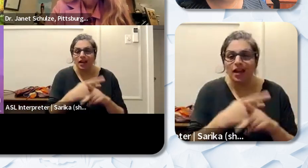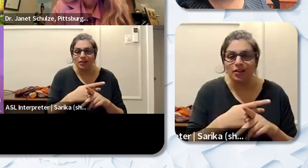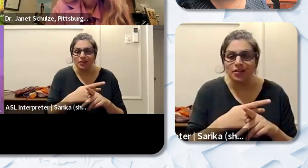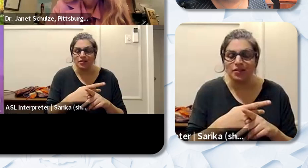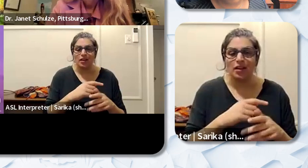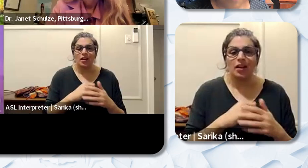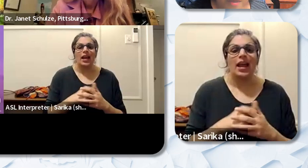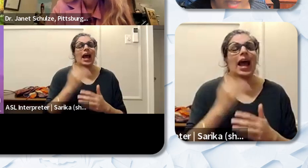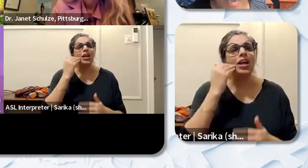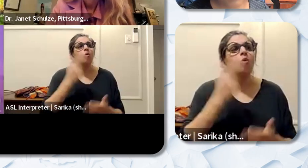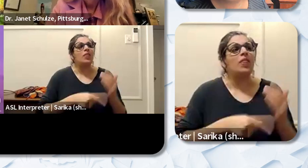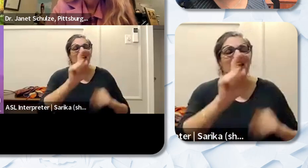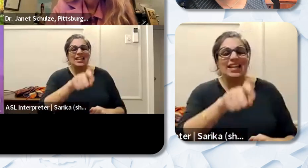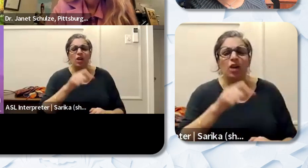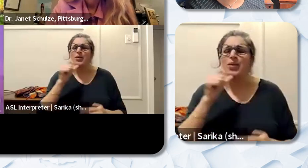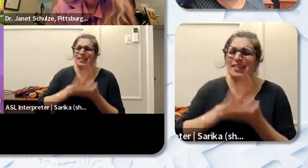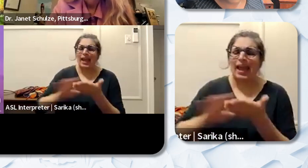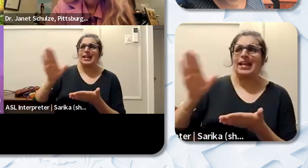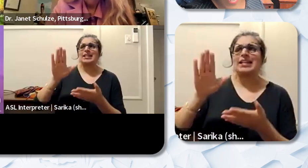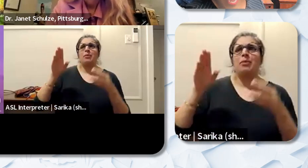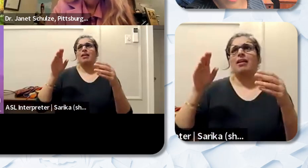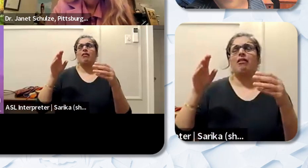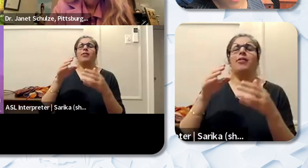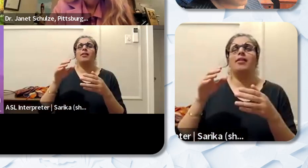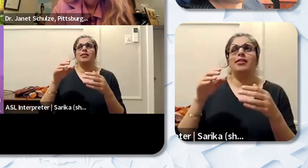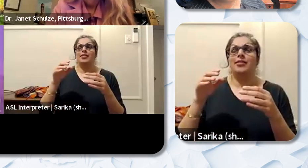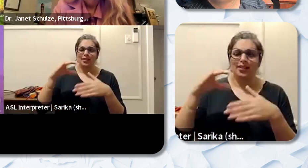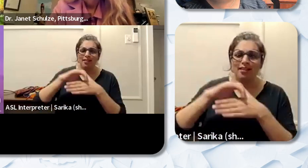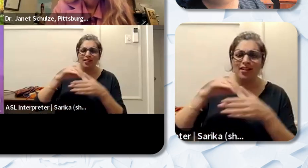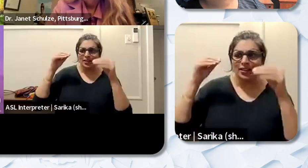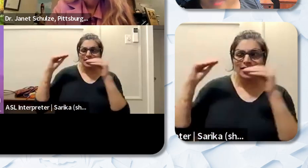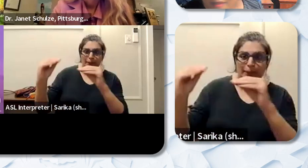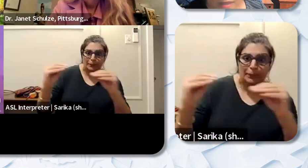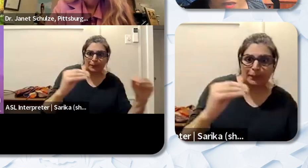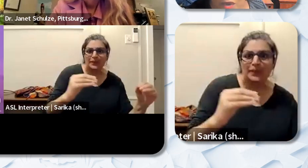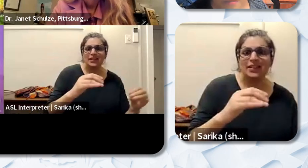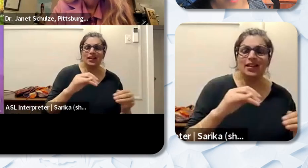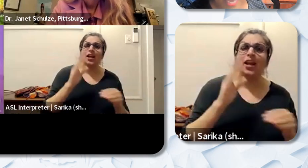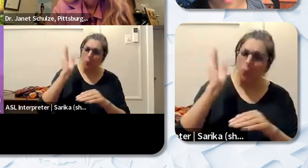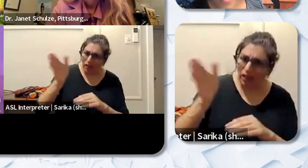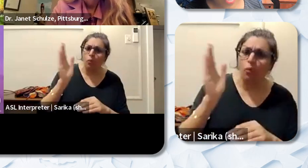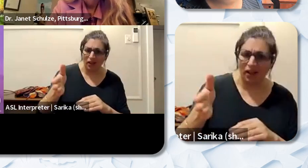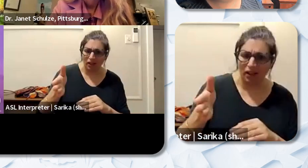needed the love and I was able to give it. And the academic came you know after that and they